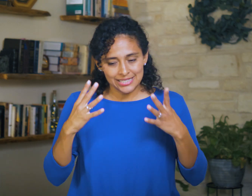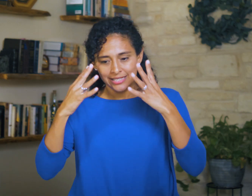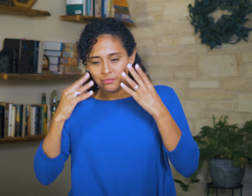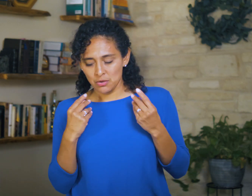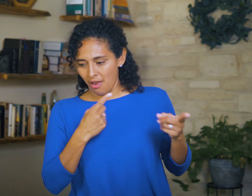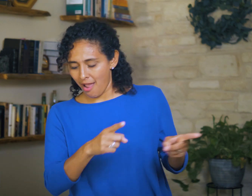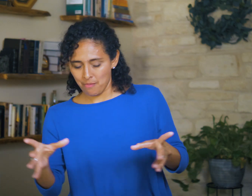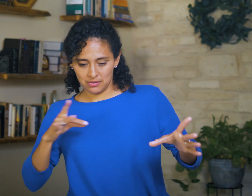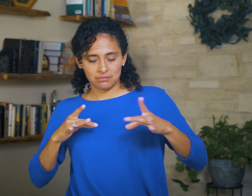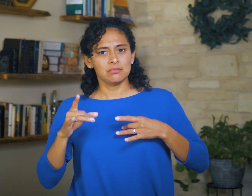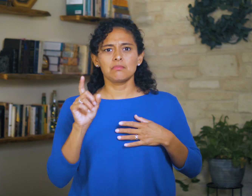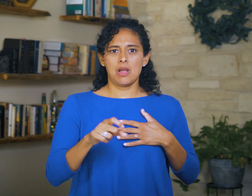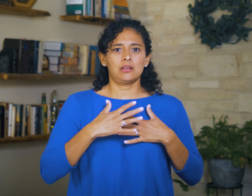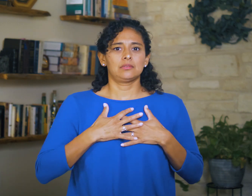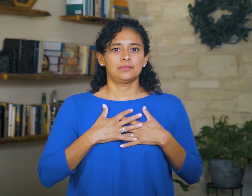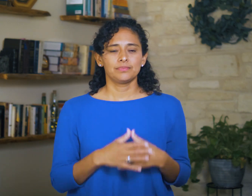and experience the weight of what’s happening.